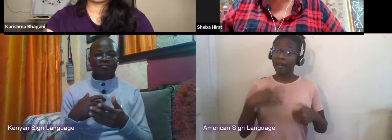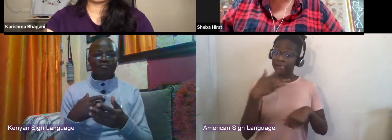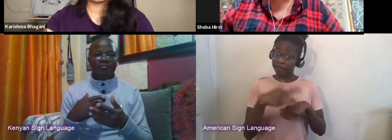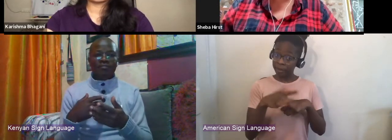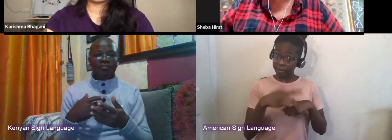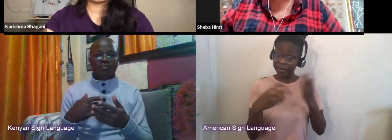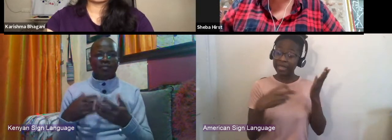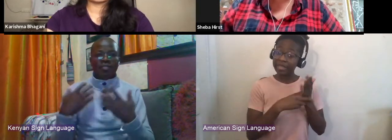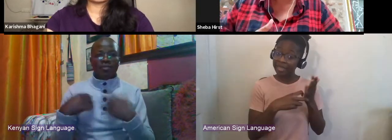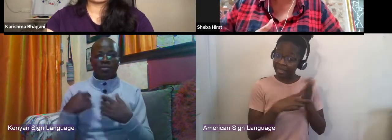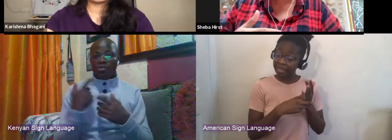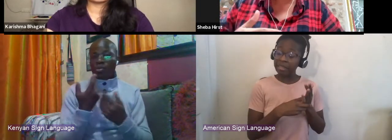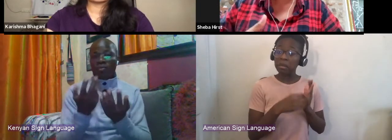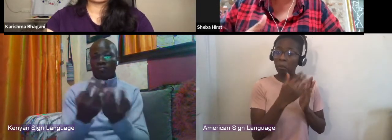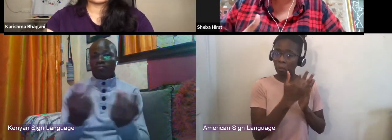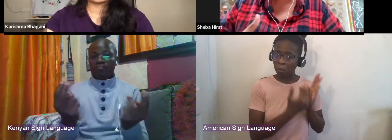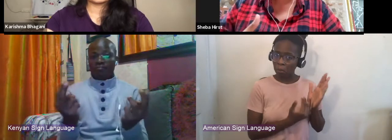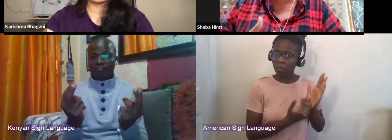because you're also trying to always meet people